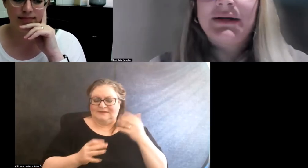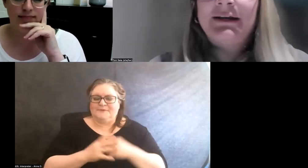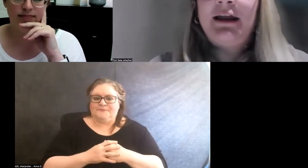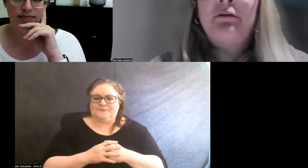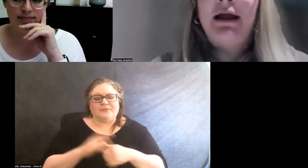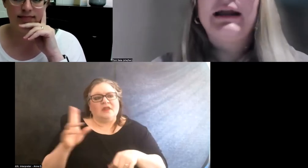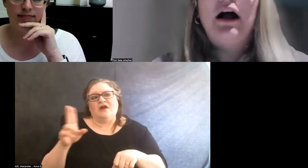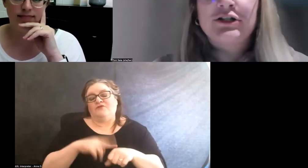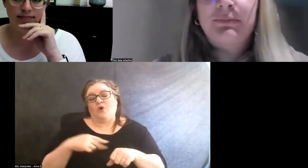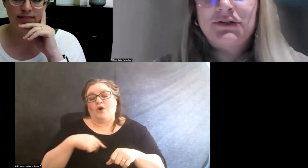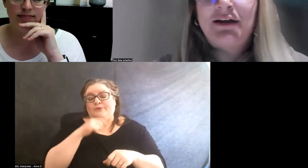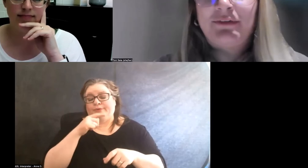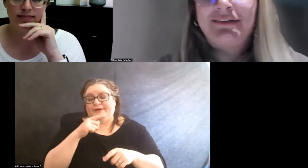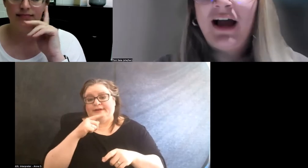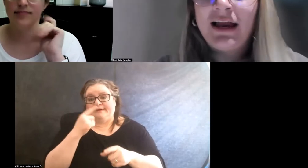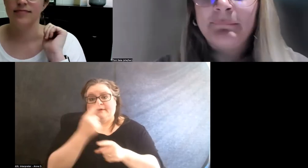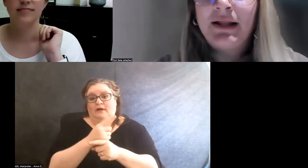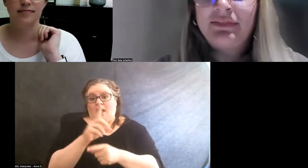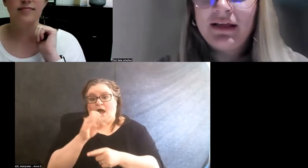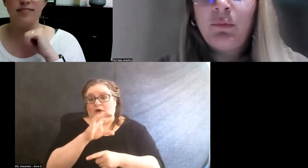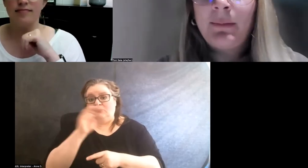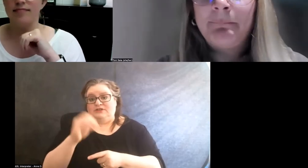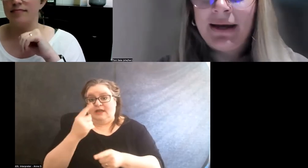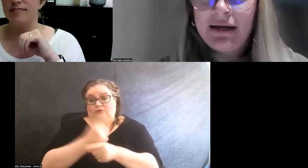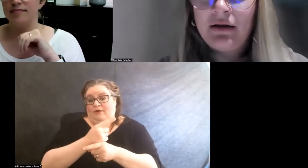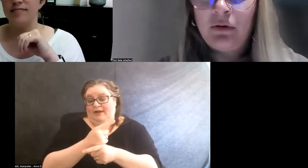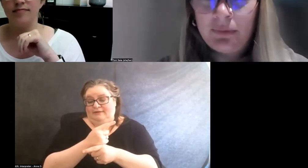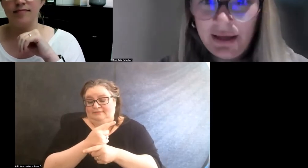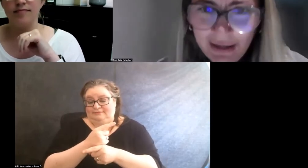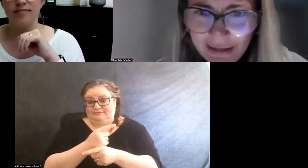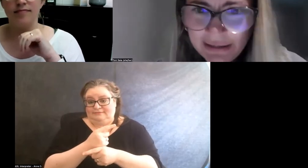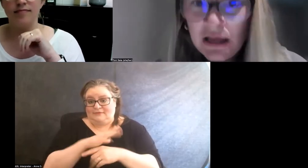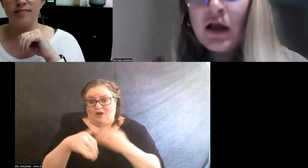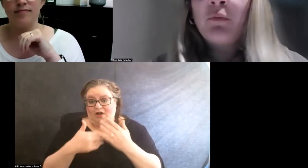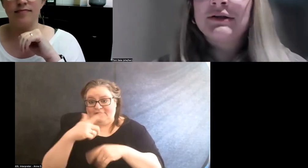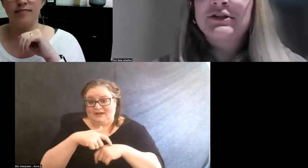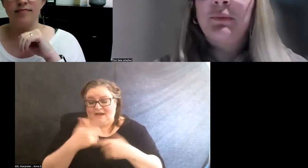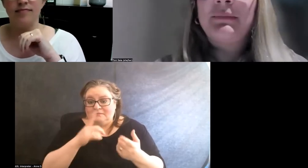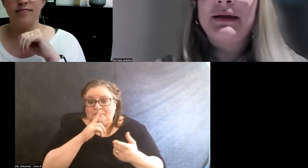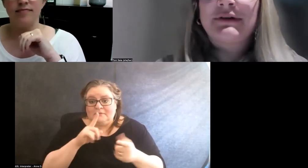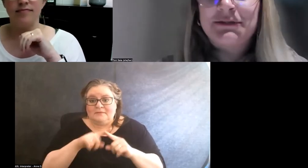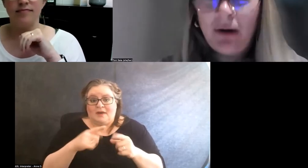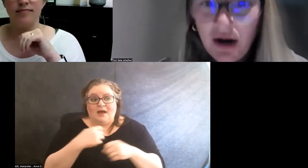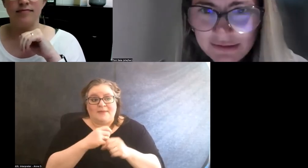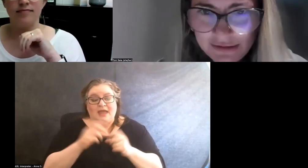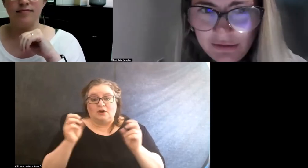we didn't get it right 100% percent of the time, but I think what made it okay was the way we responded